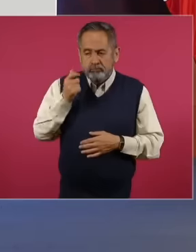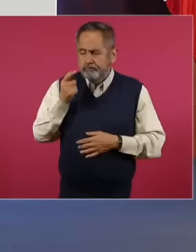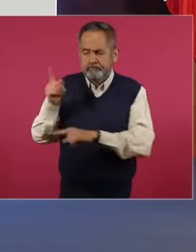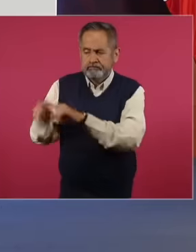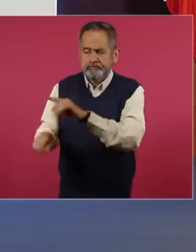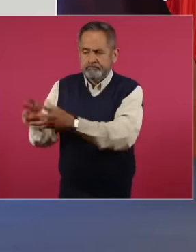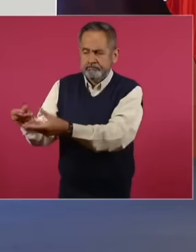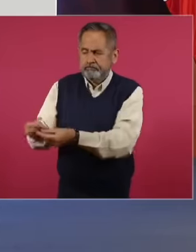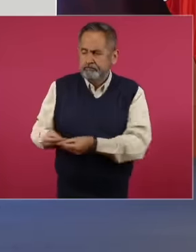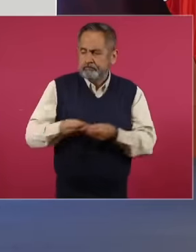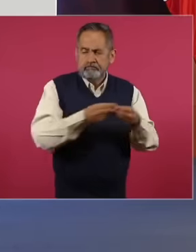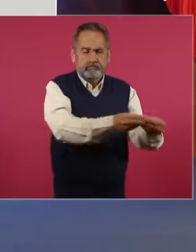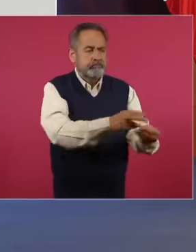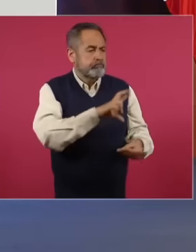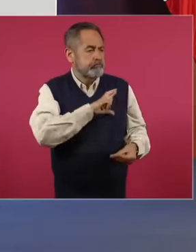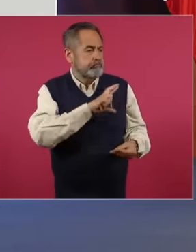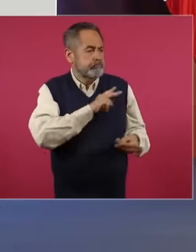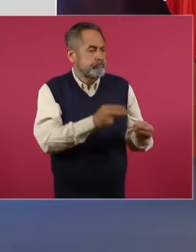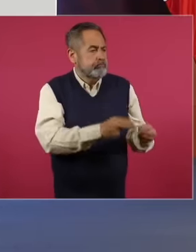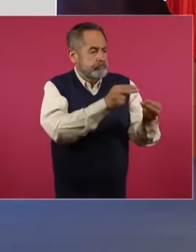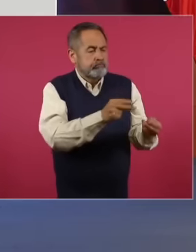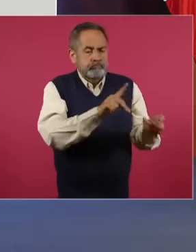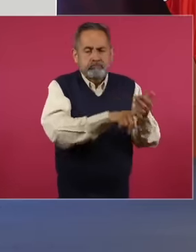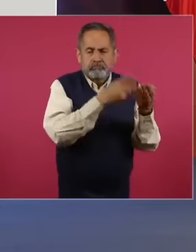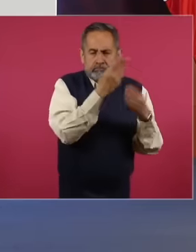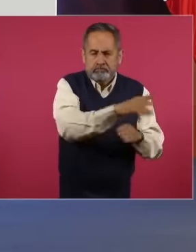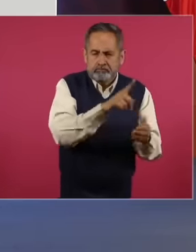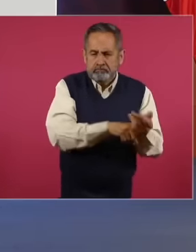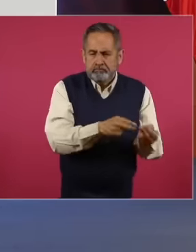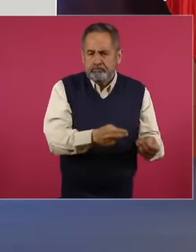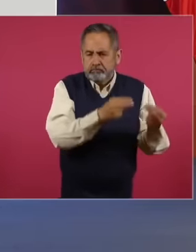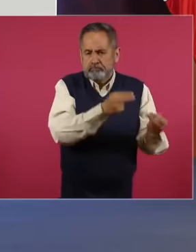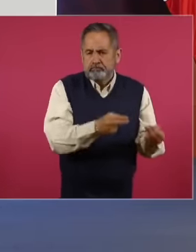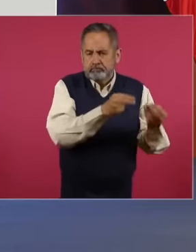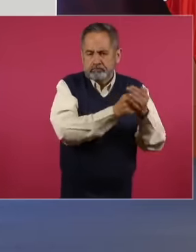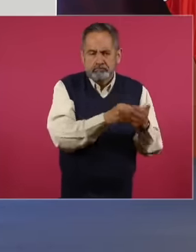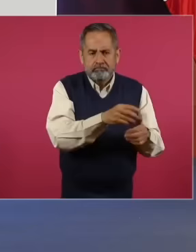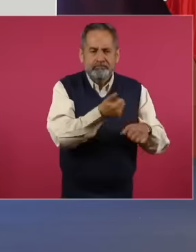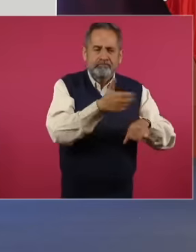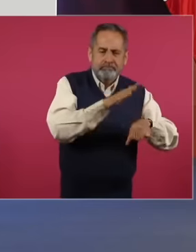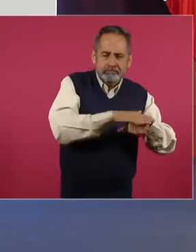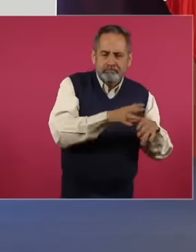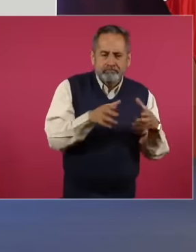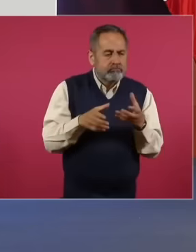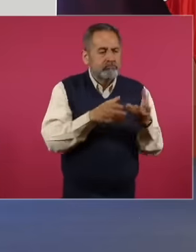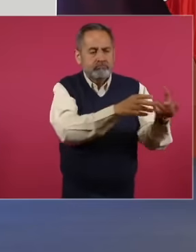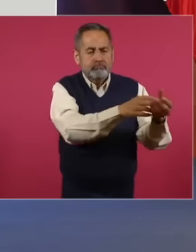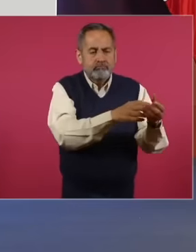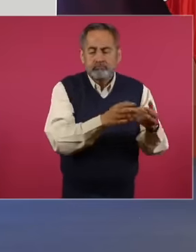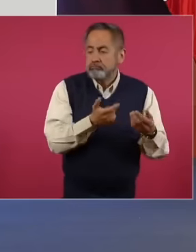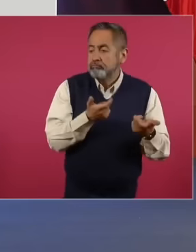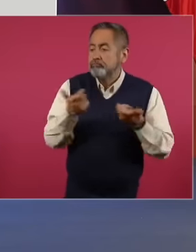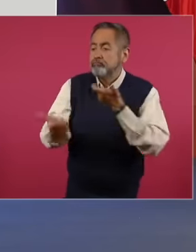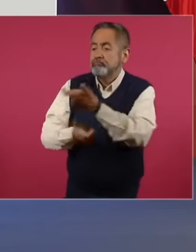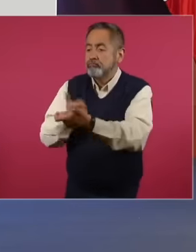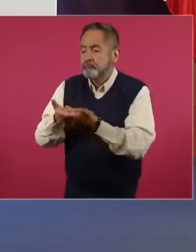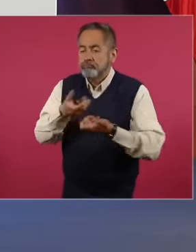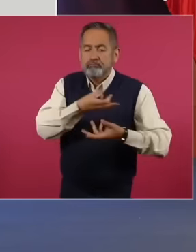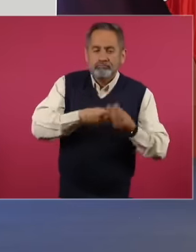private national and foreign financial operators that manage Afores retirement funds